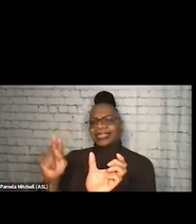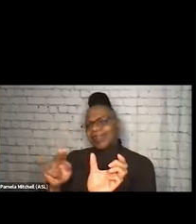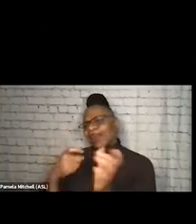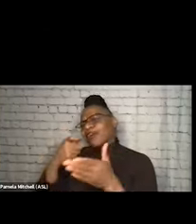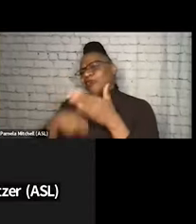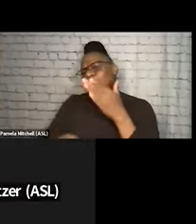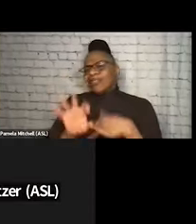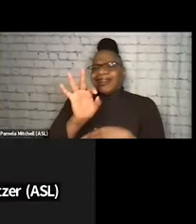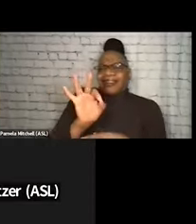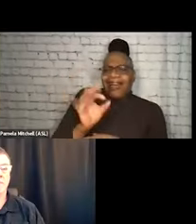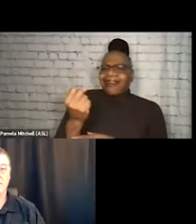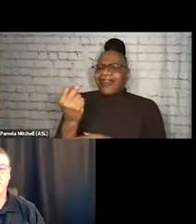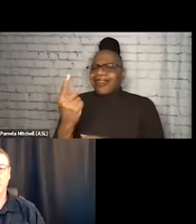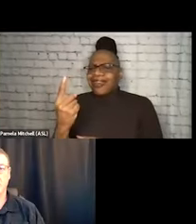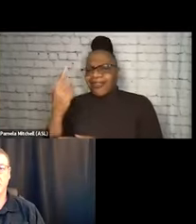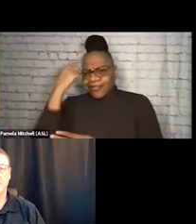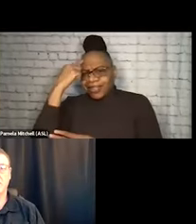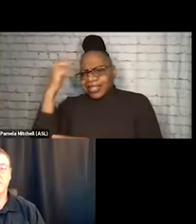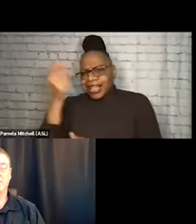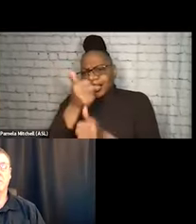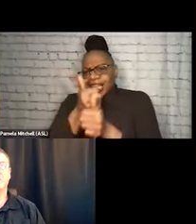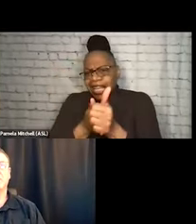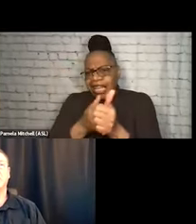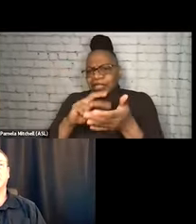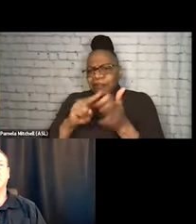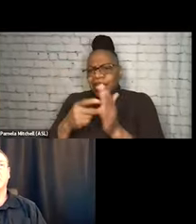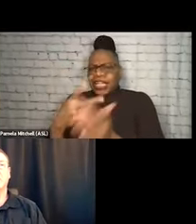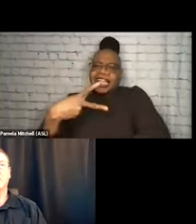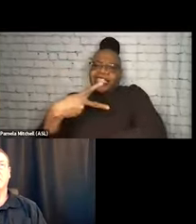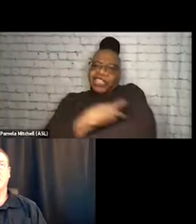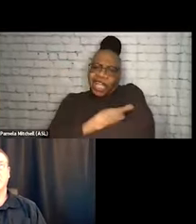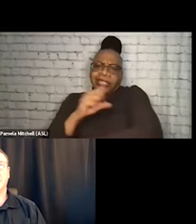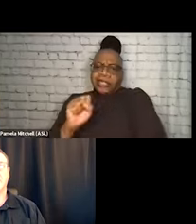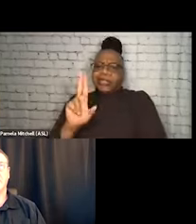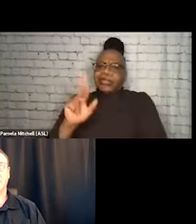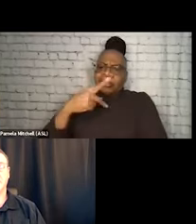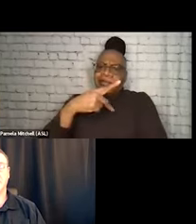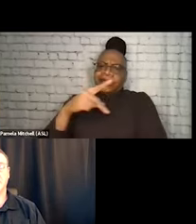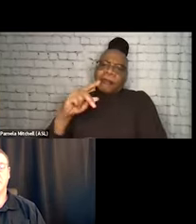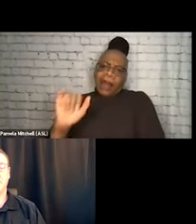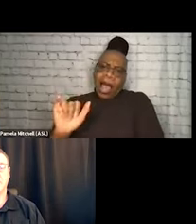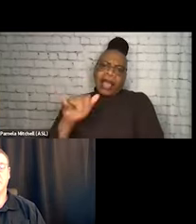in the face of, you know, injection supplies, full of accessories,